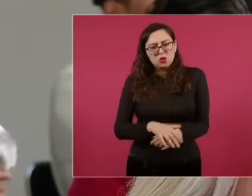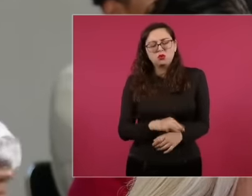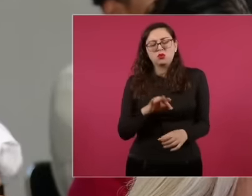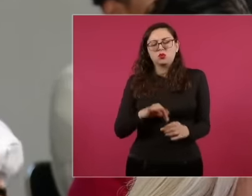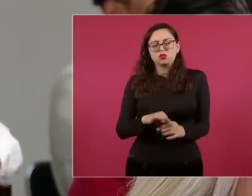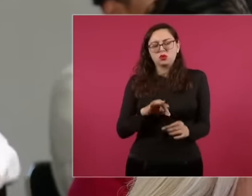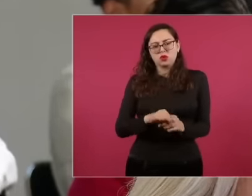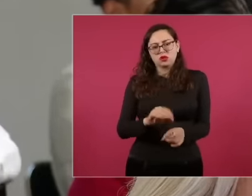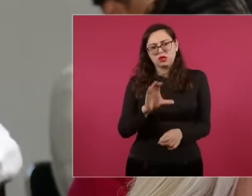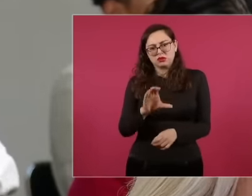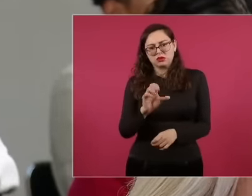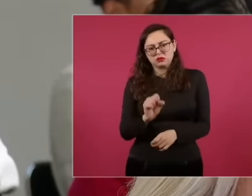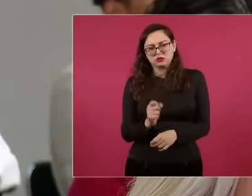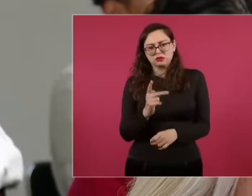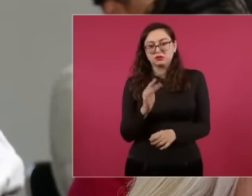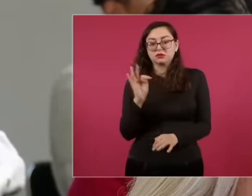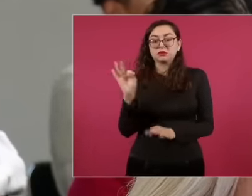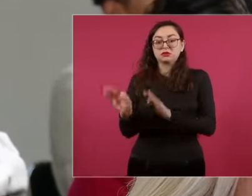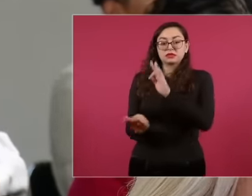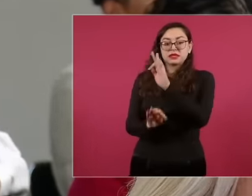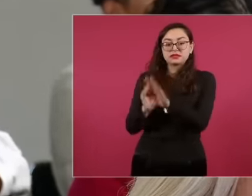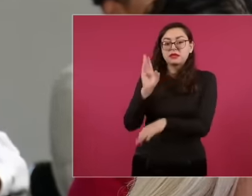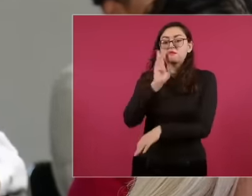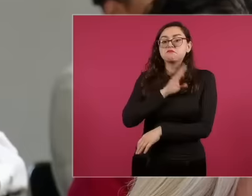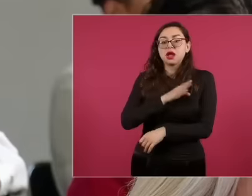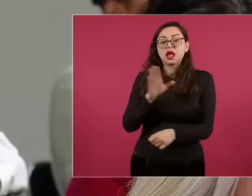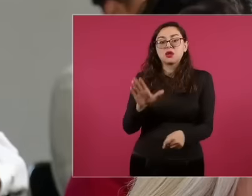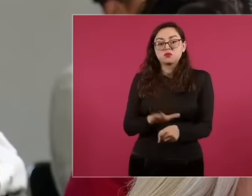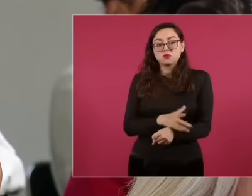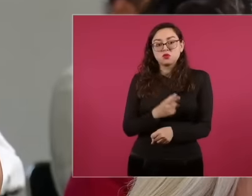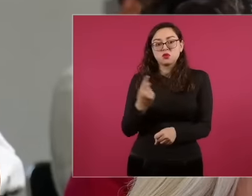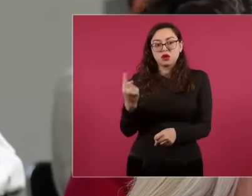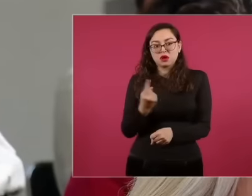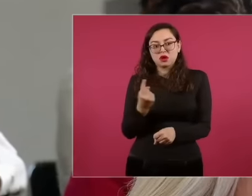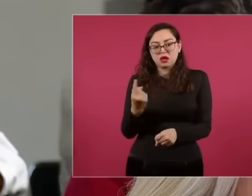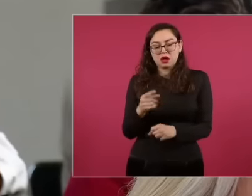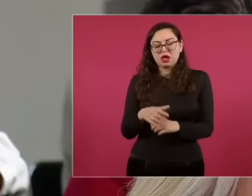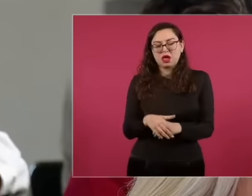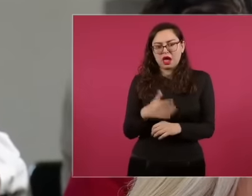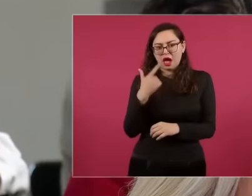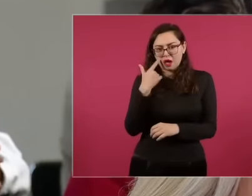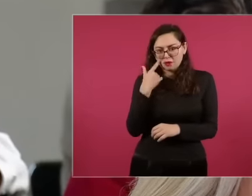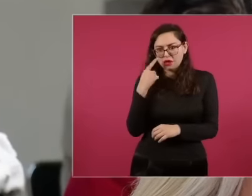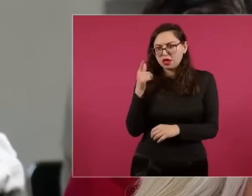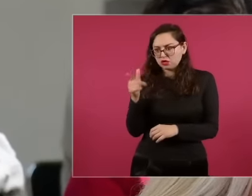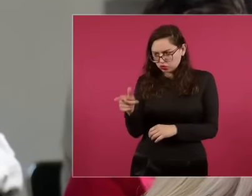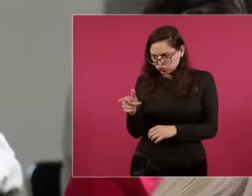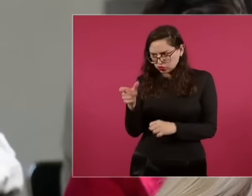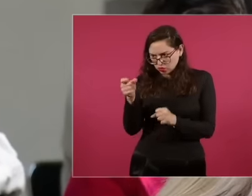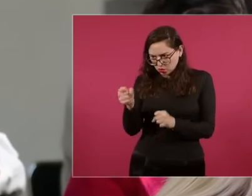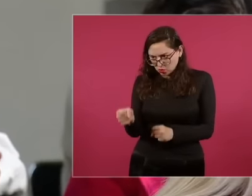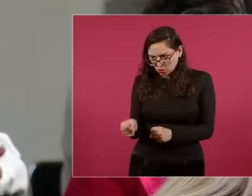are they treating him like that? Why don't they tell him? Let's see, you are sure of what you are saying here. Well,